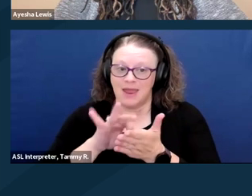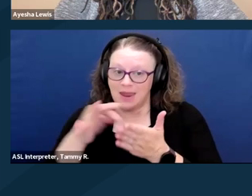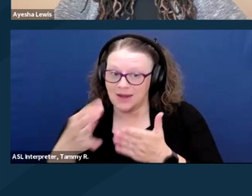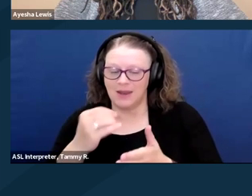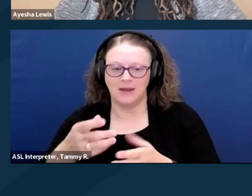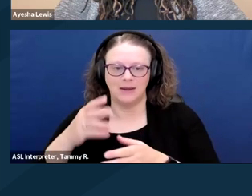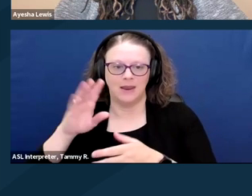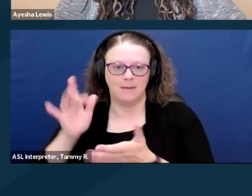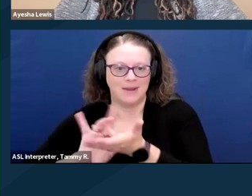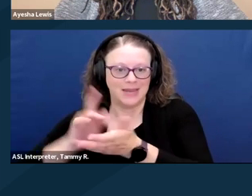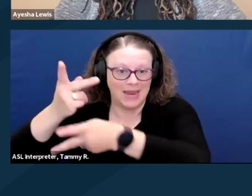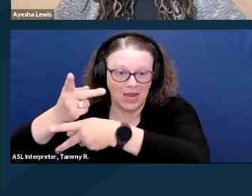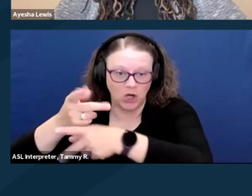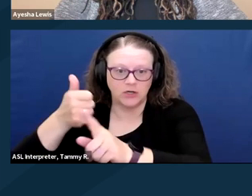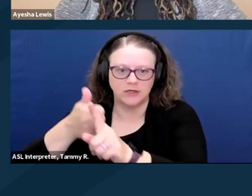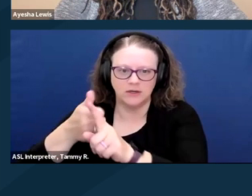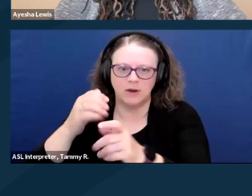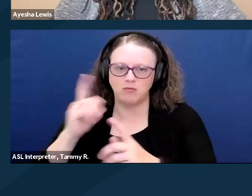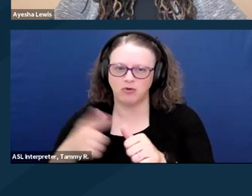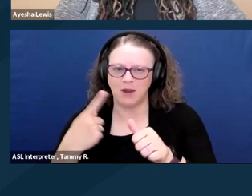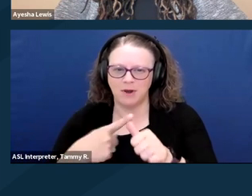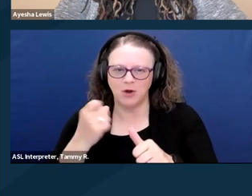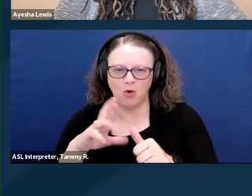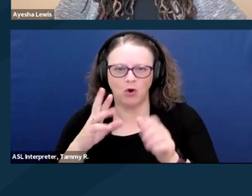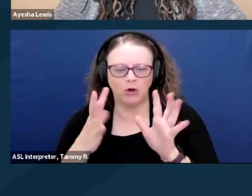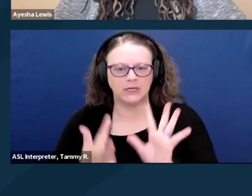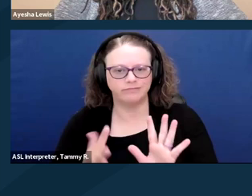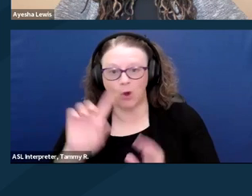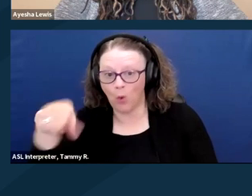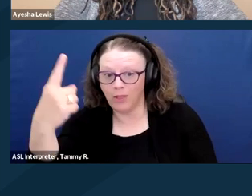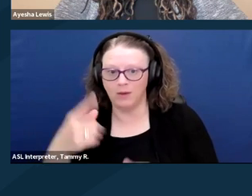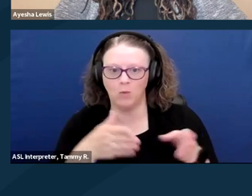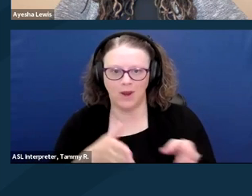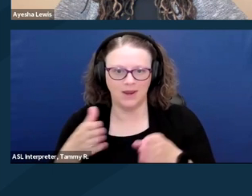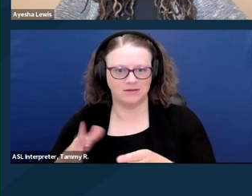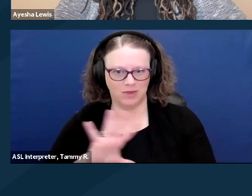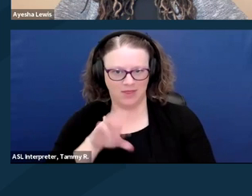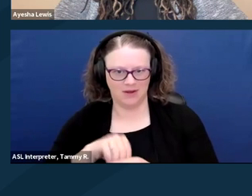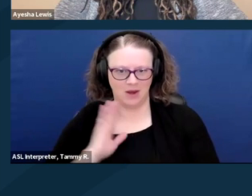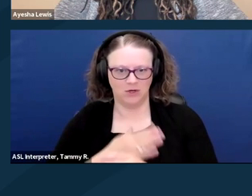for many services and supports needed by people with significant disabilities,